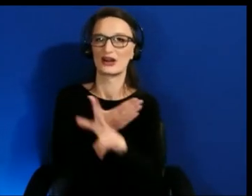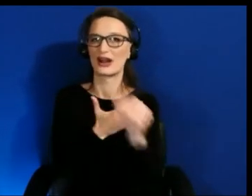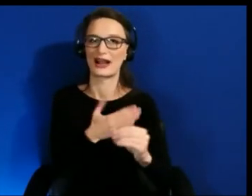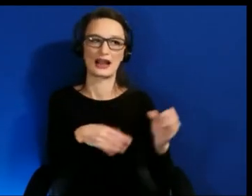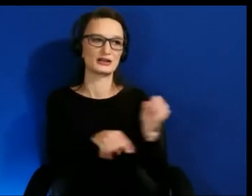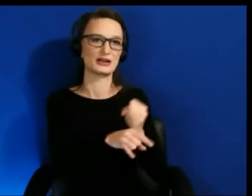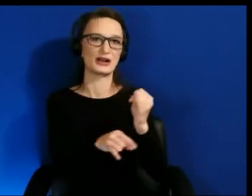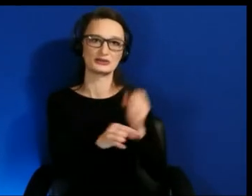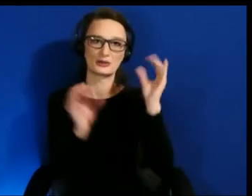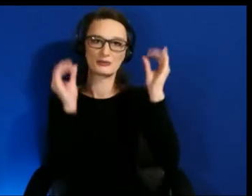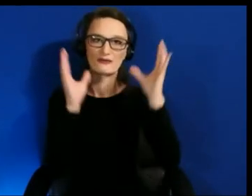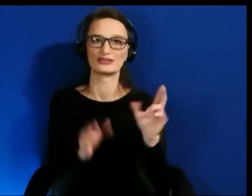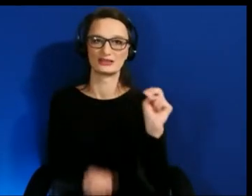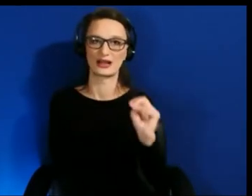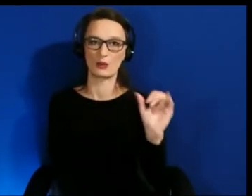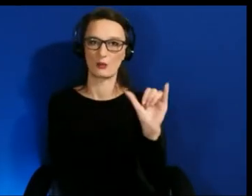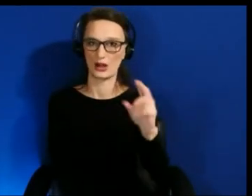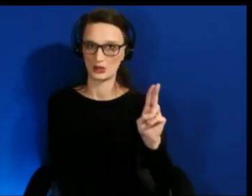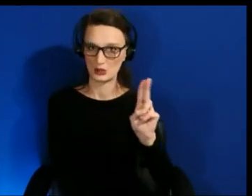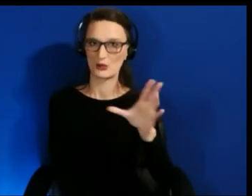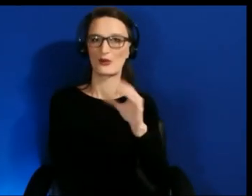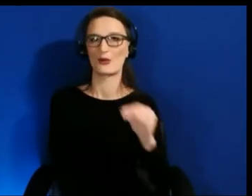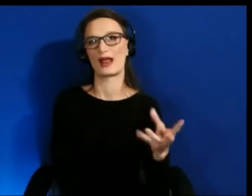Design and Media department.